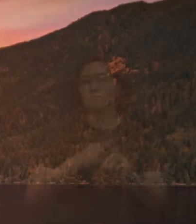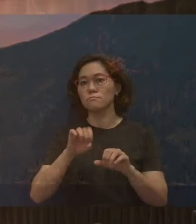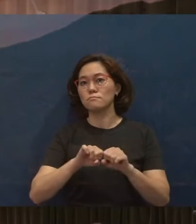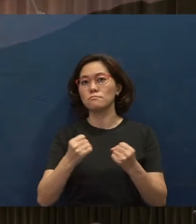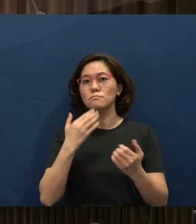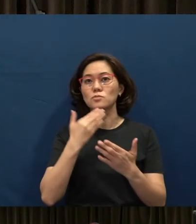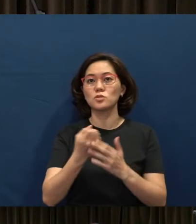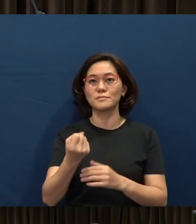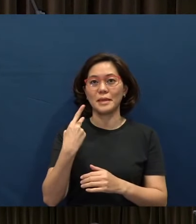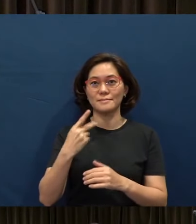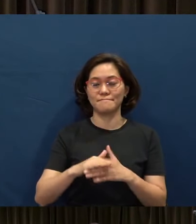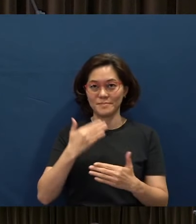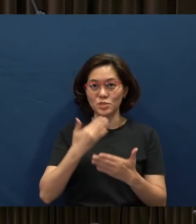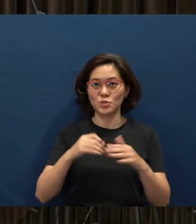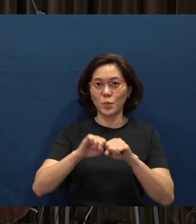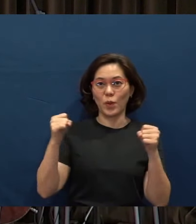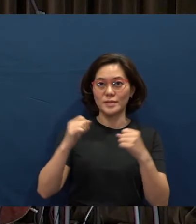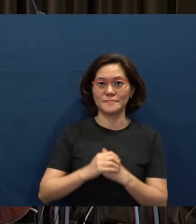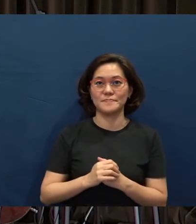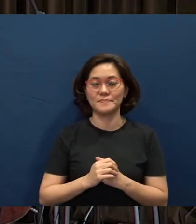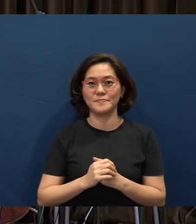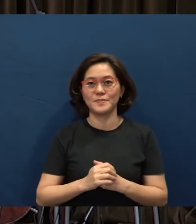It's been a good break, with long walks in the park